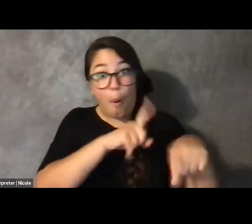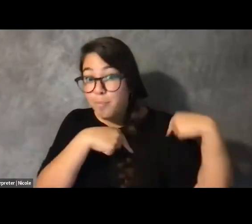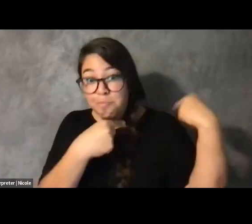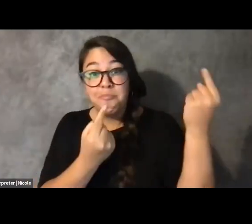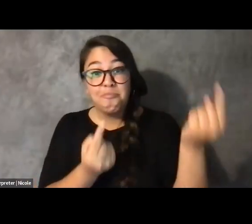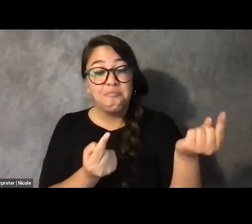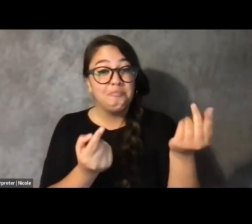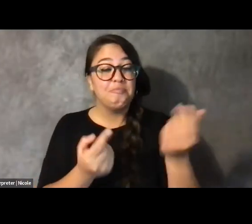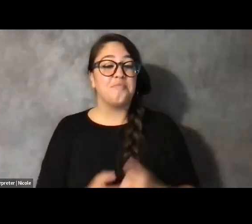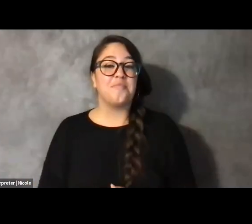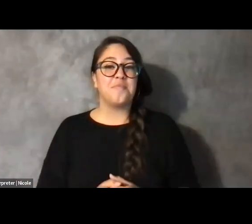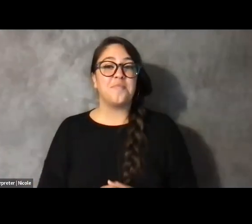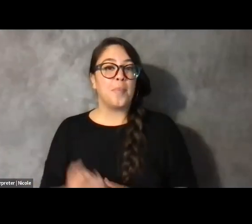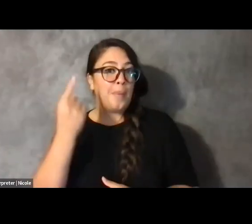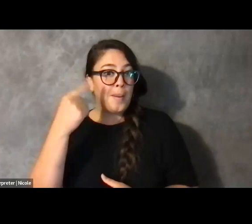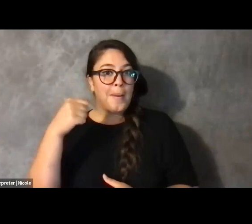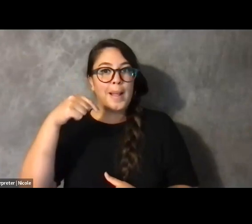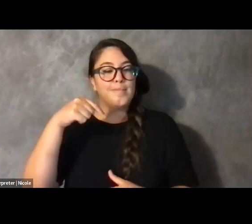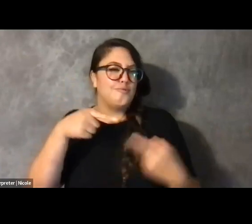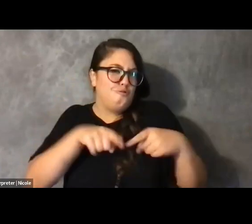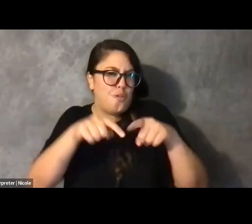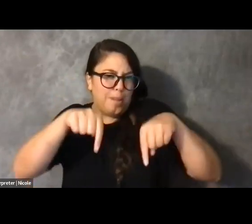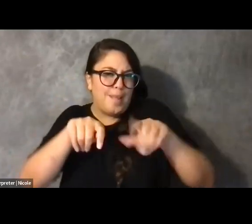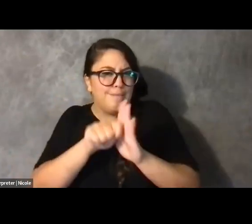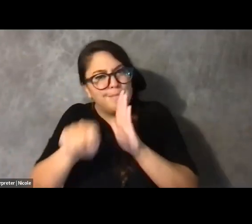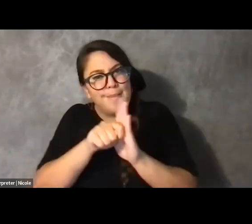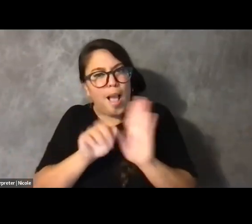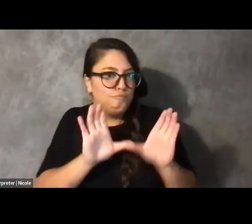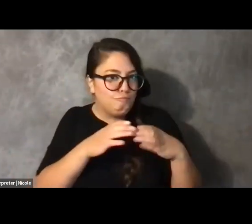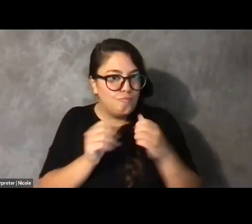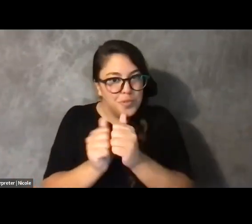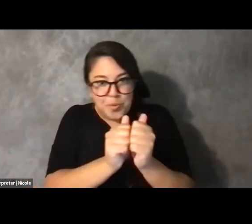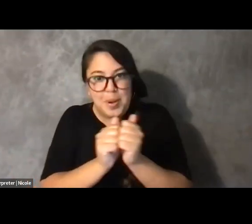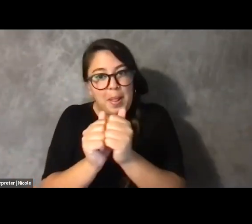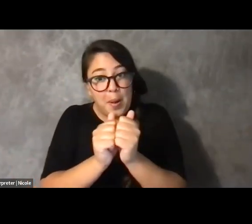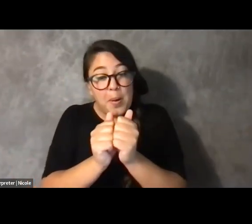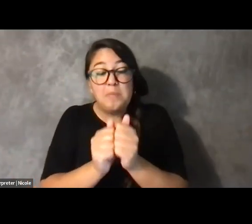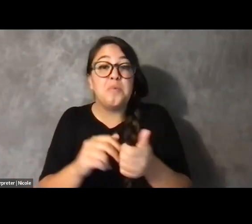in this fellowship time together. And so, we're going to give each of them 15 minutes